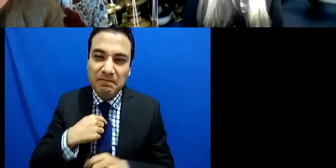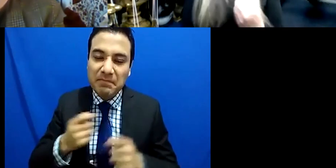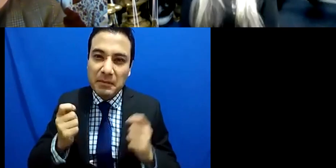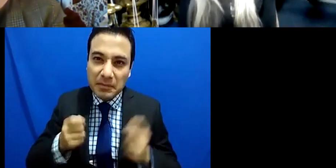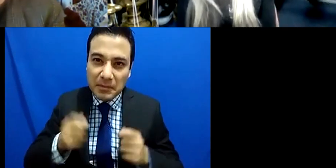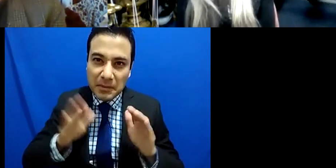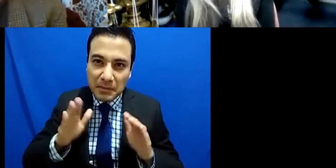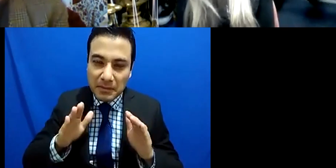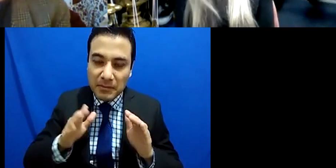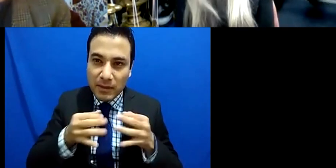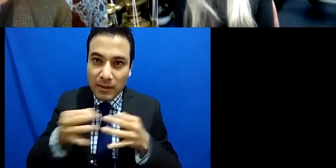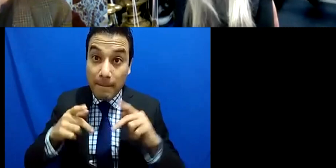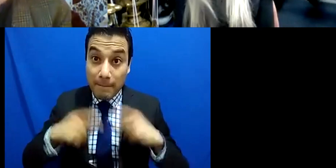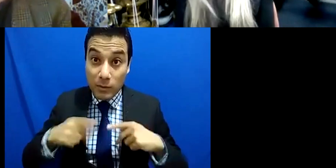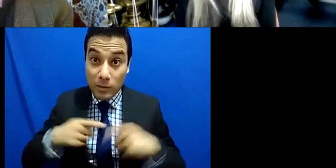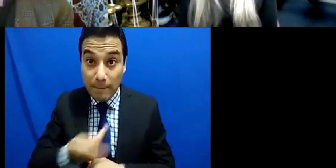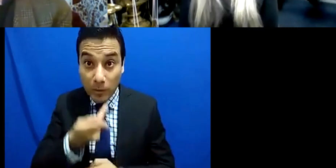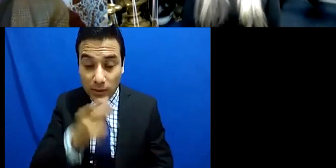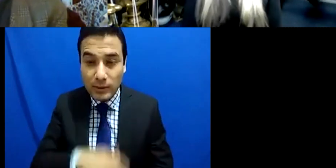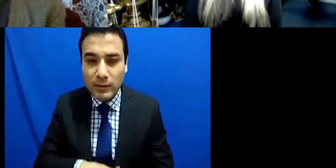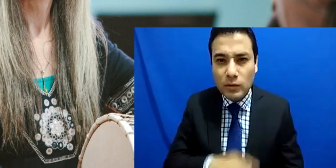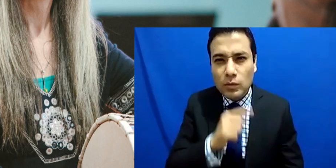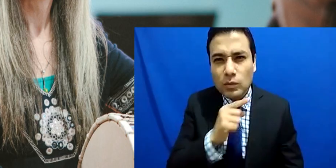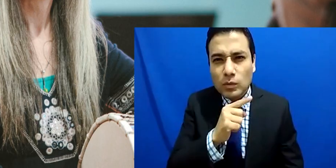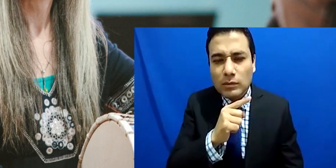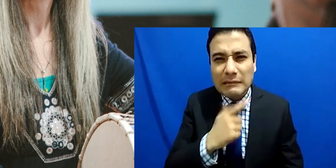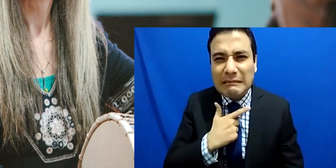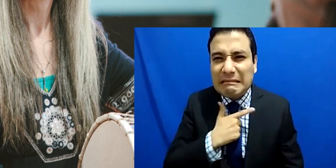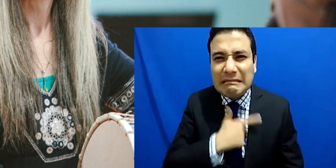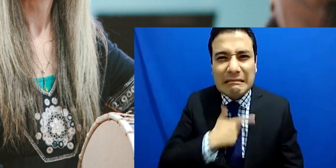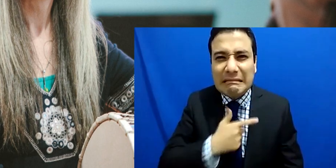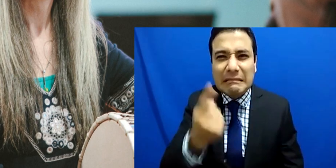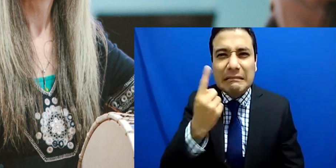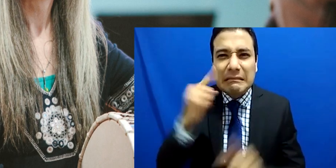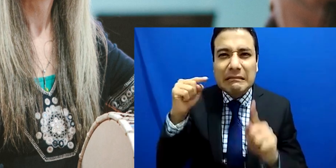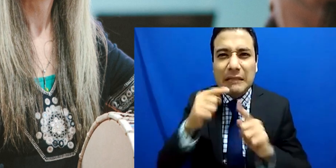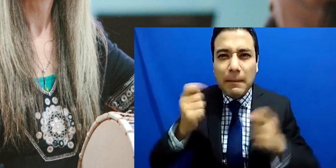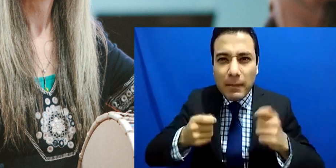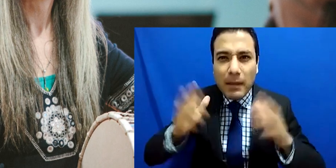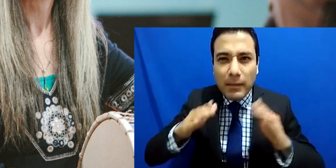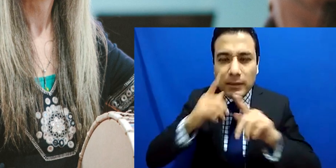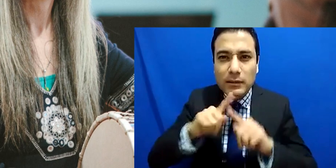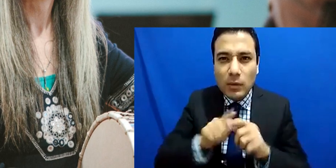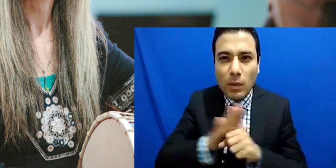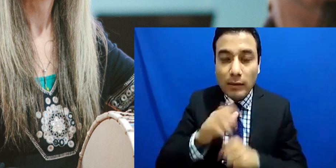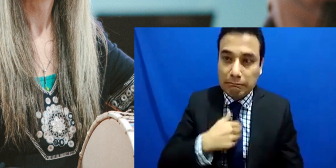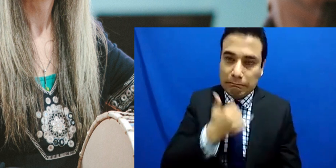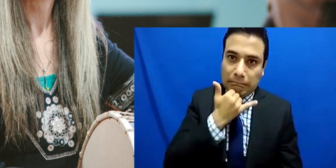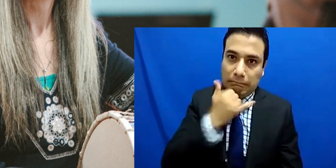your favorite piece of music and it is whichever one is in front of me and and I feel that you know